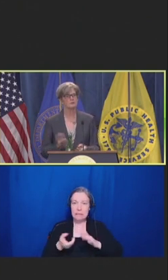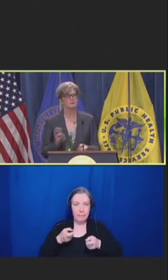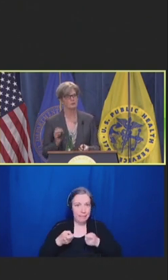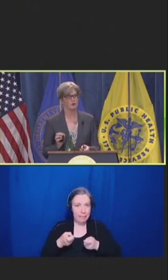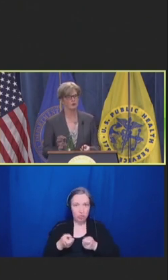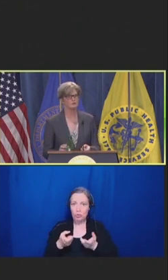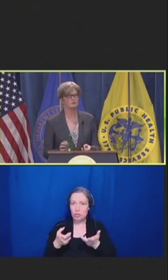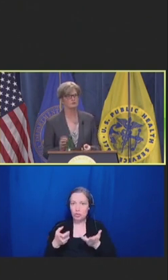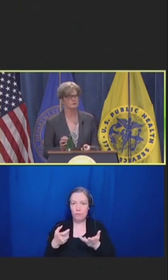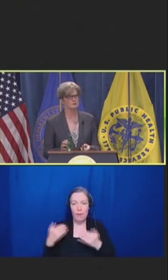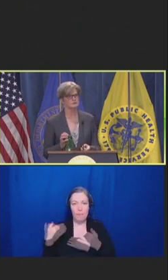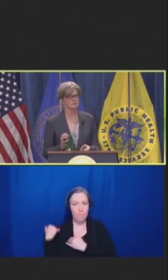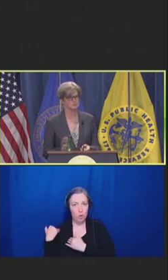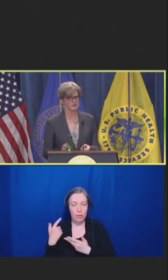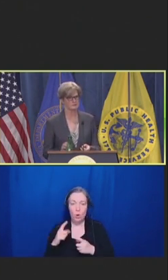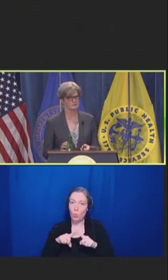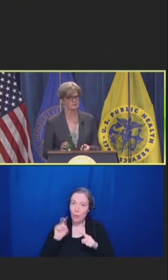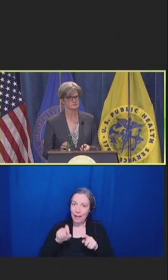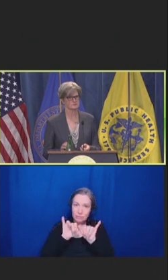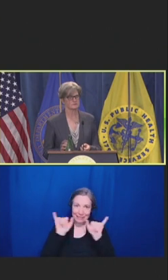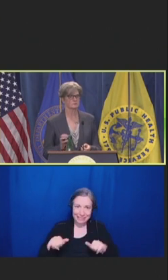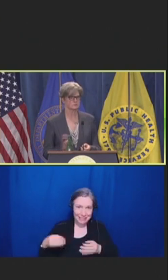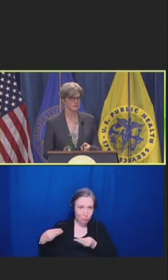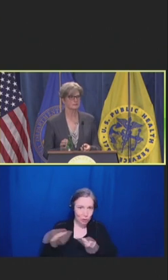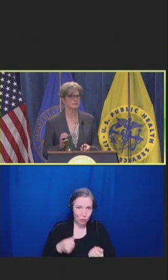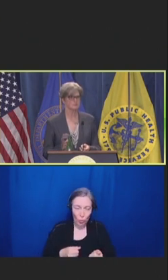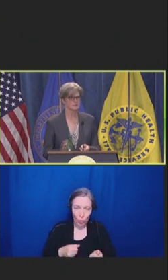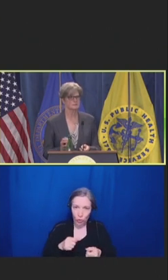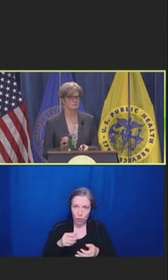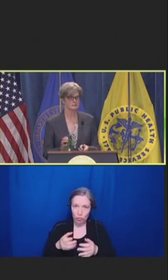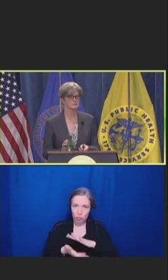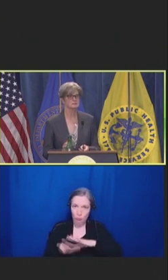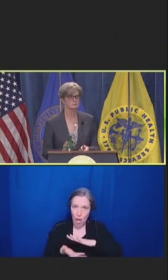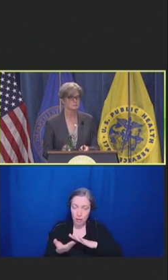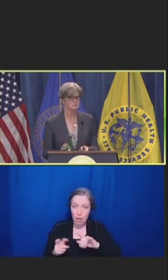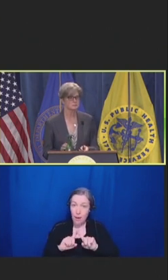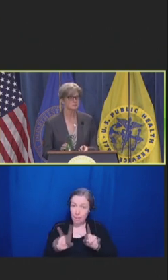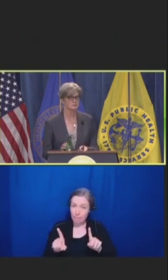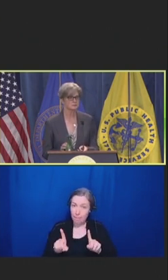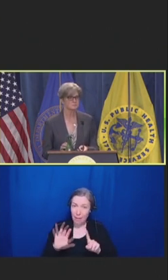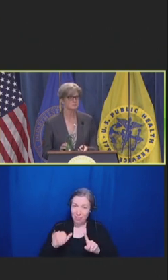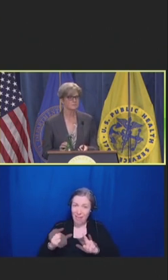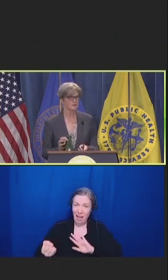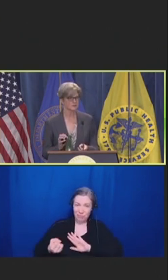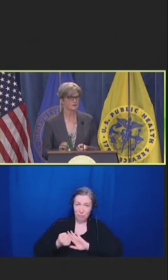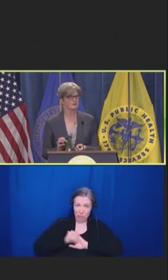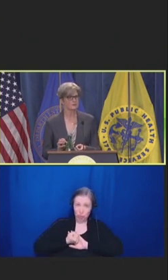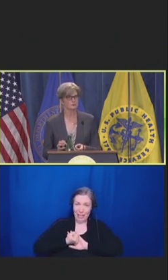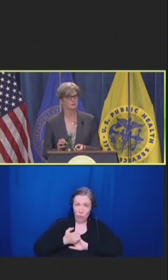But we also need to address the betrayal and relational rupture that our healthcare workforce